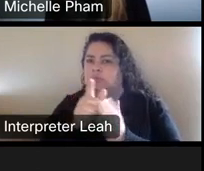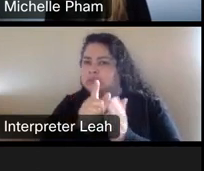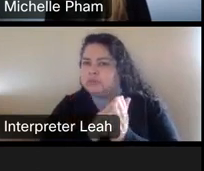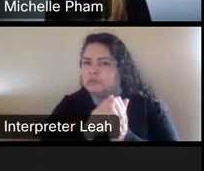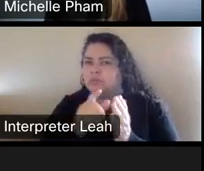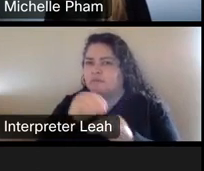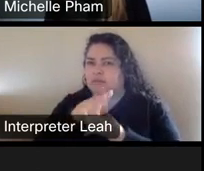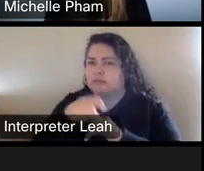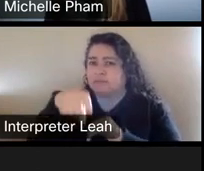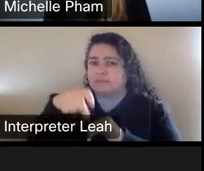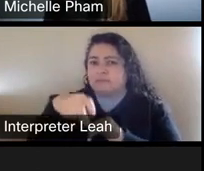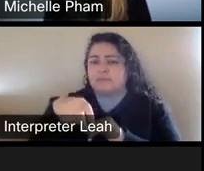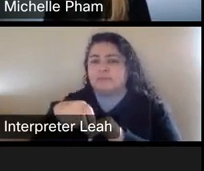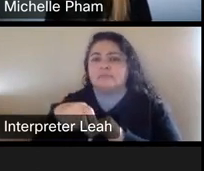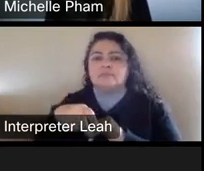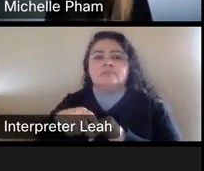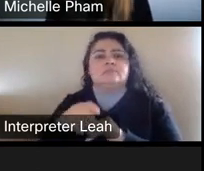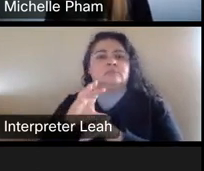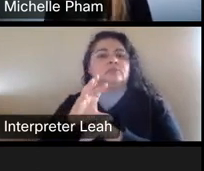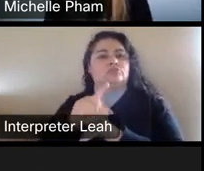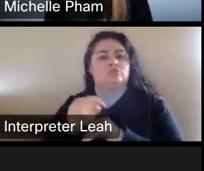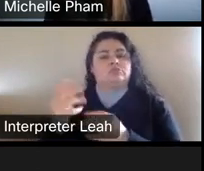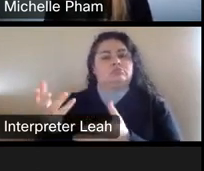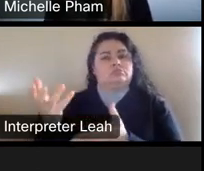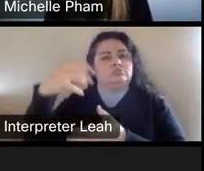We've consultant attorney and actually engage them, um, in that way.